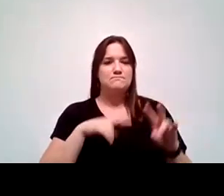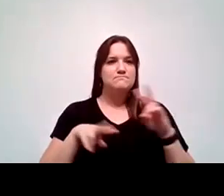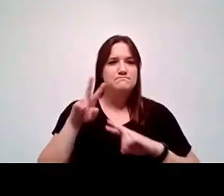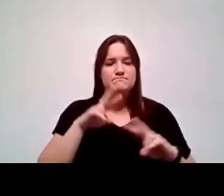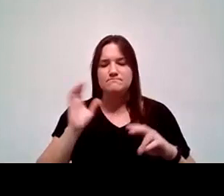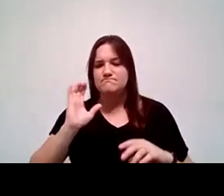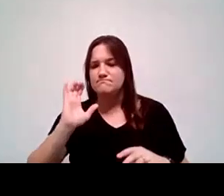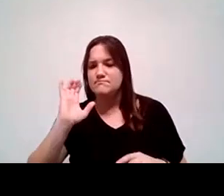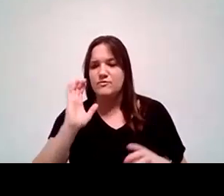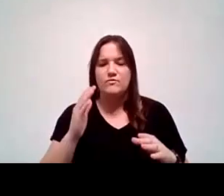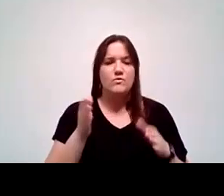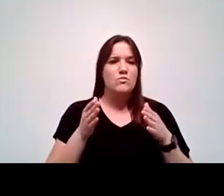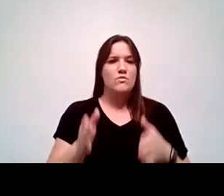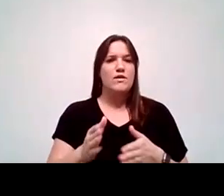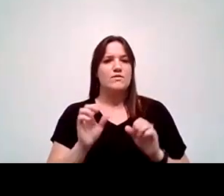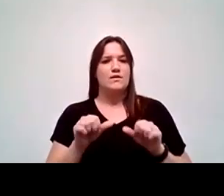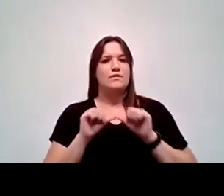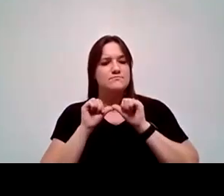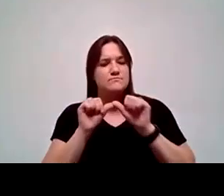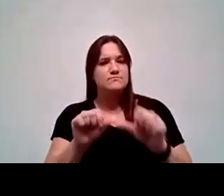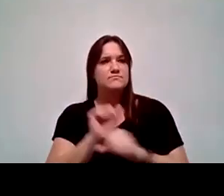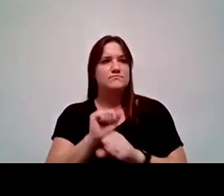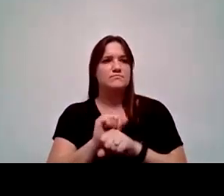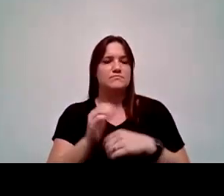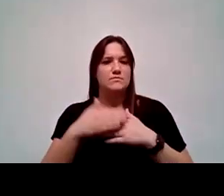and sustain our work, even beyond grants, for that matter.